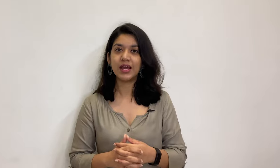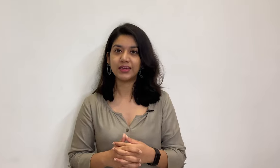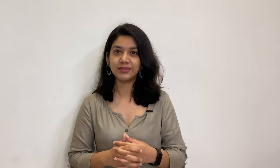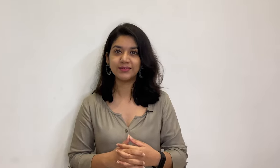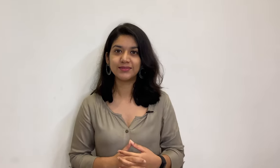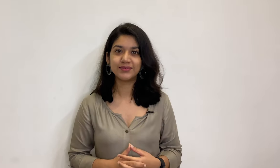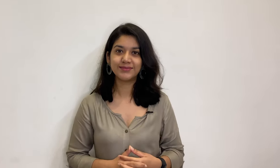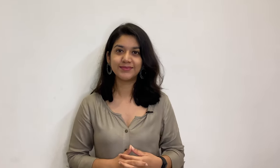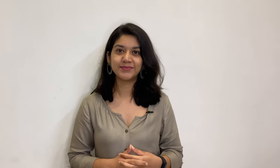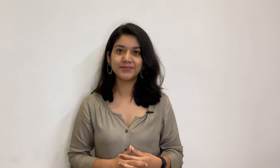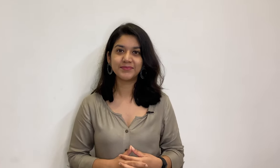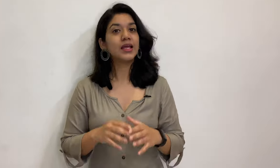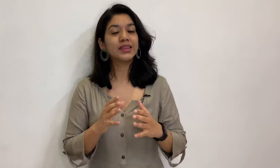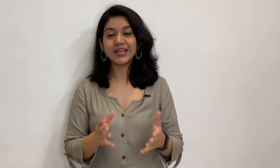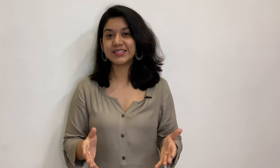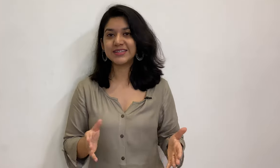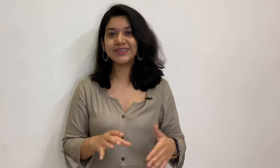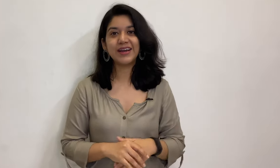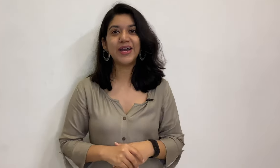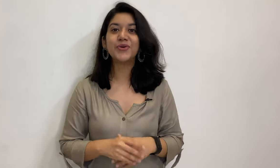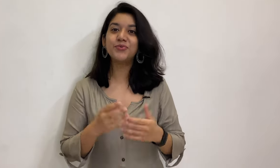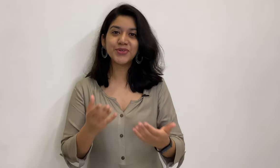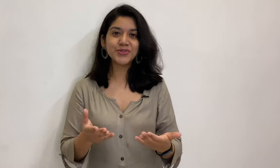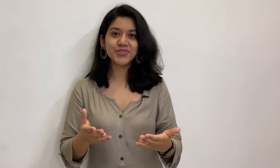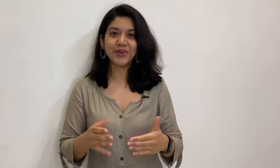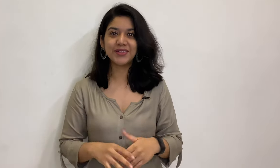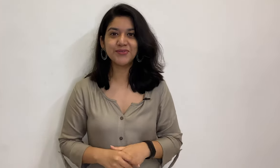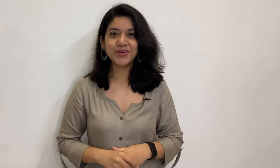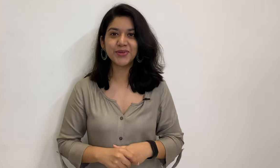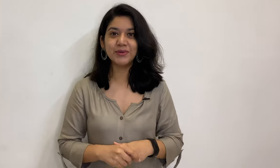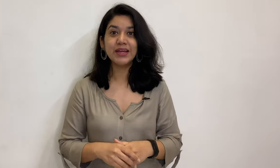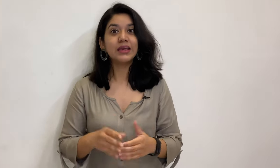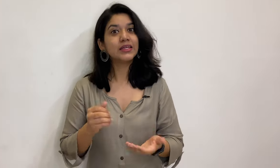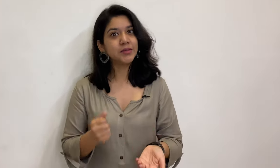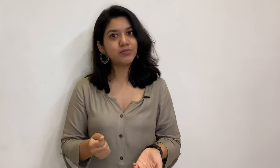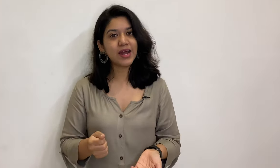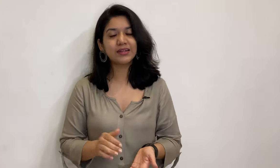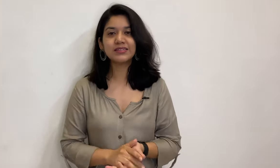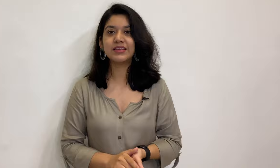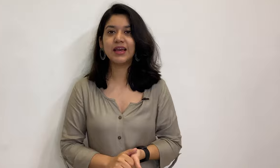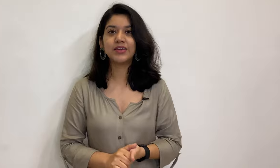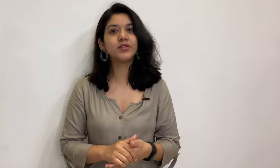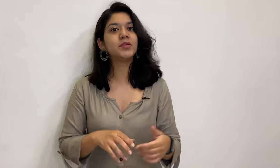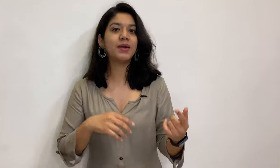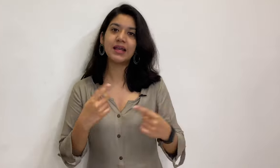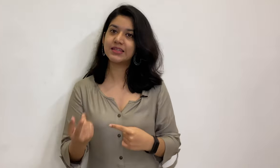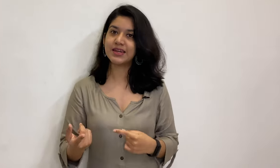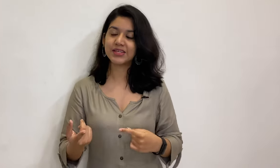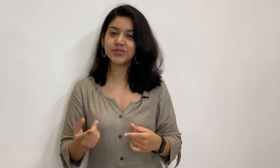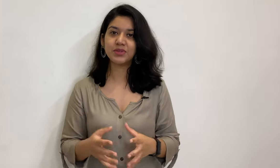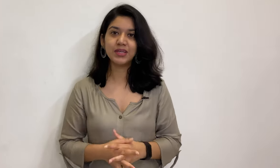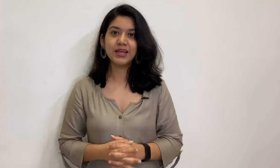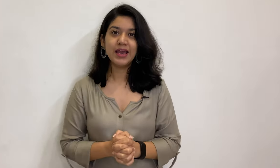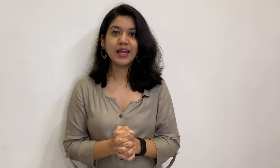Nine That's it. I hope you enjoyed the video. Keep practicing I will be back the next week.